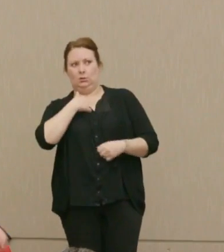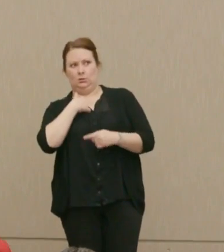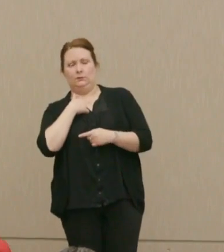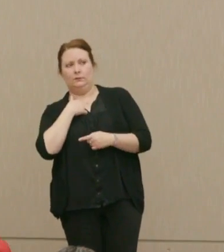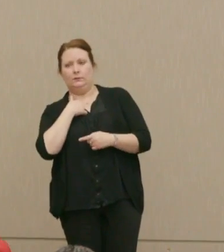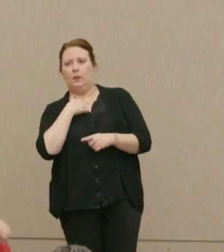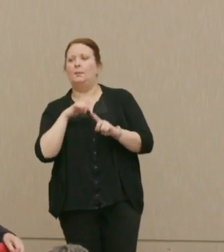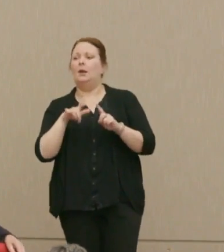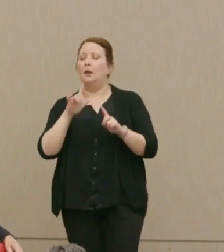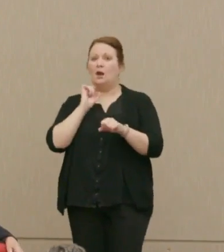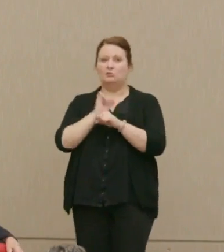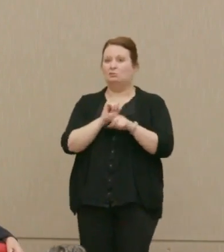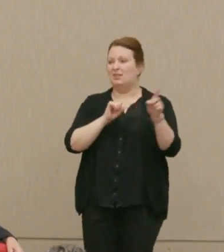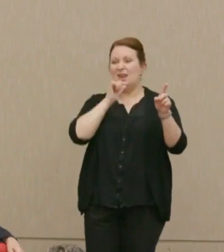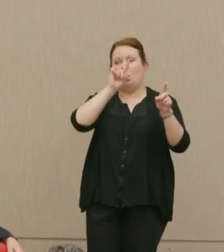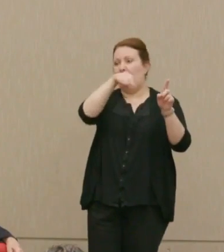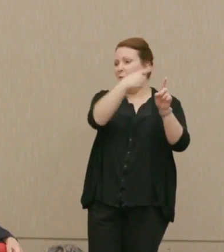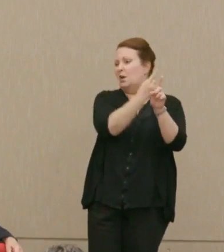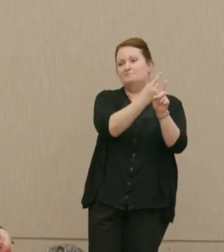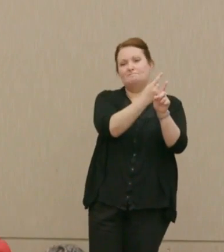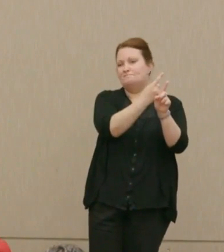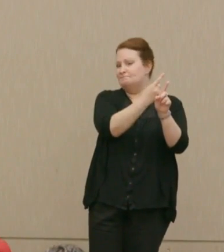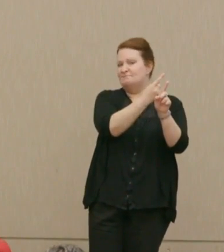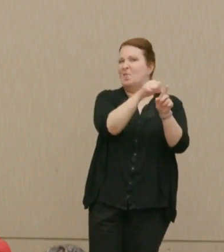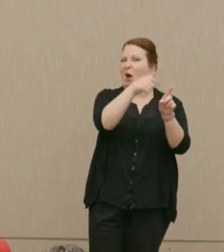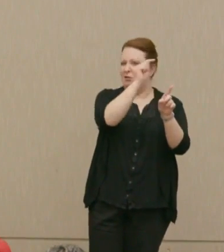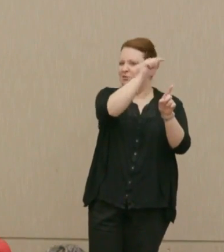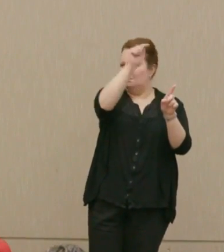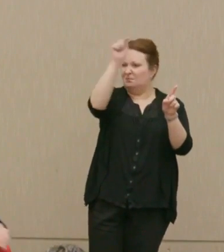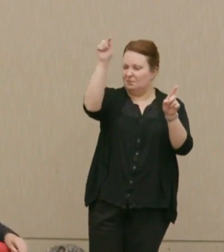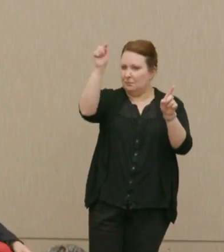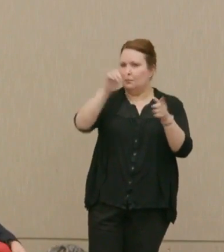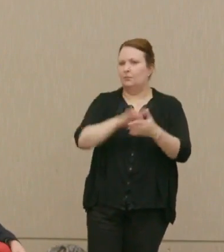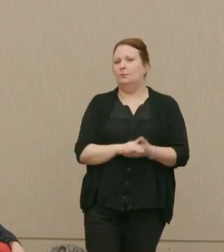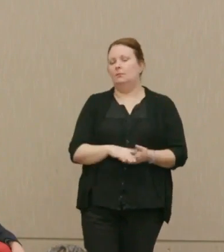Actually, he's not the only one, by any means. I'll mention two things.